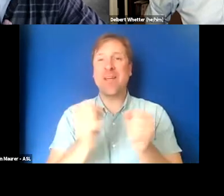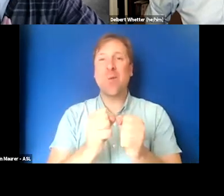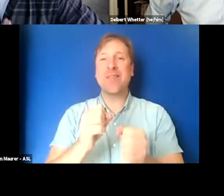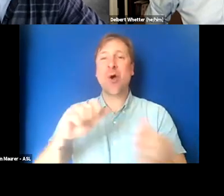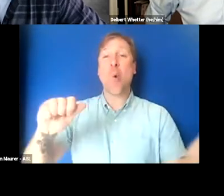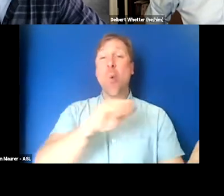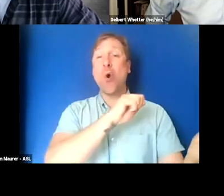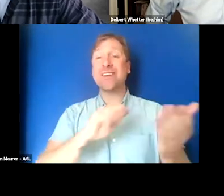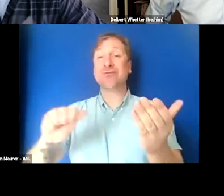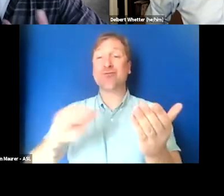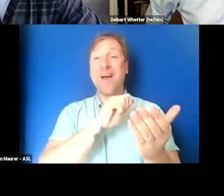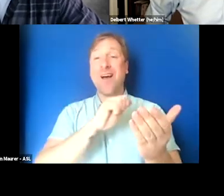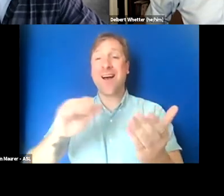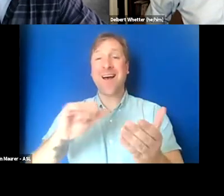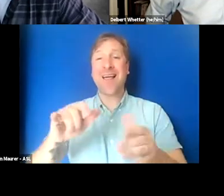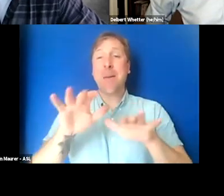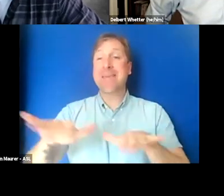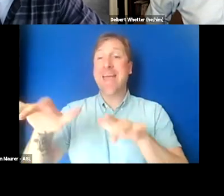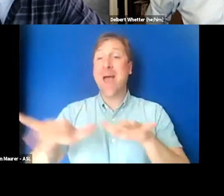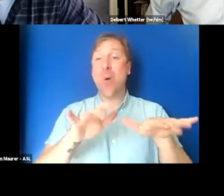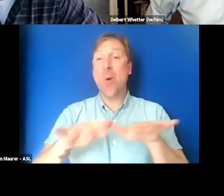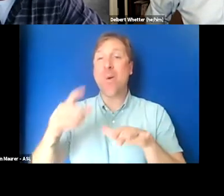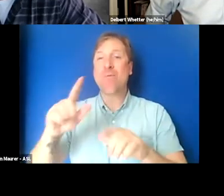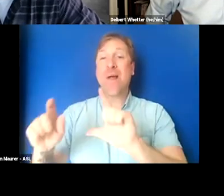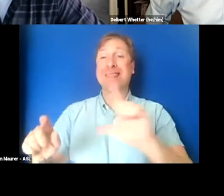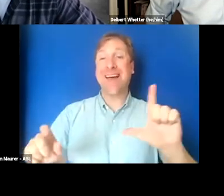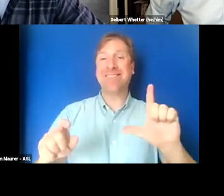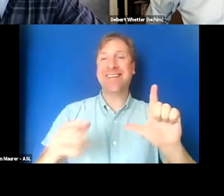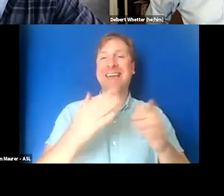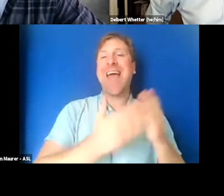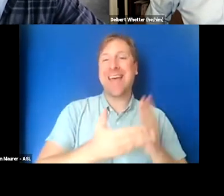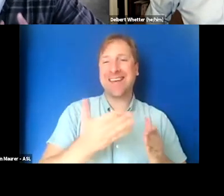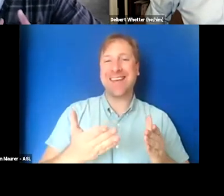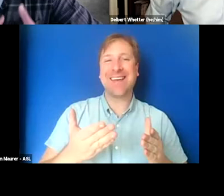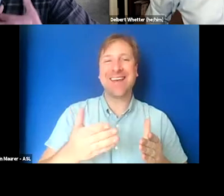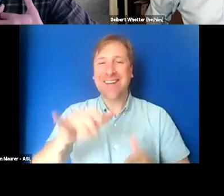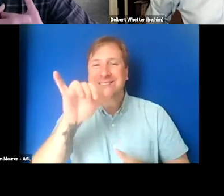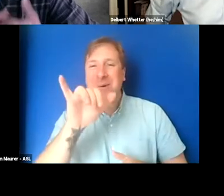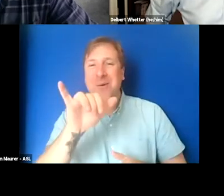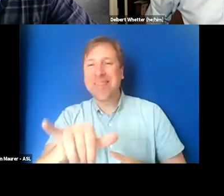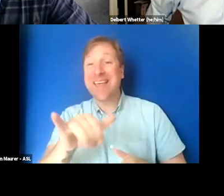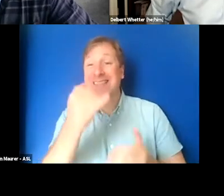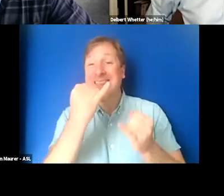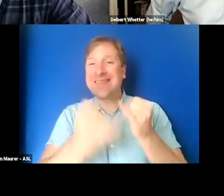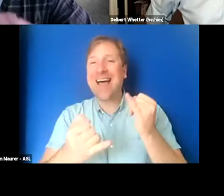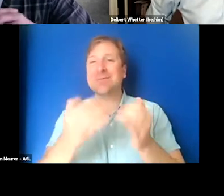for the first time, a piano concerto for the left hand. And in the last act of the film,